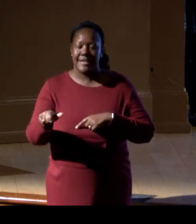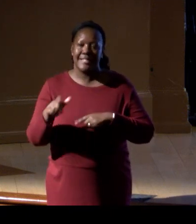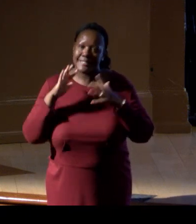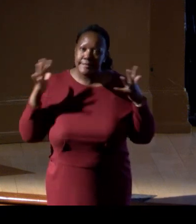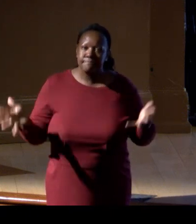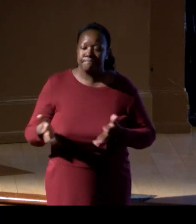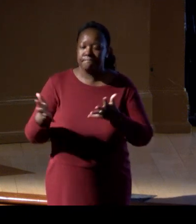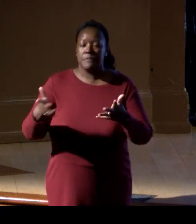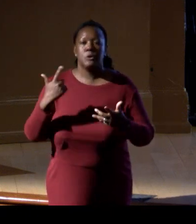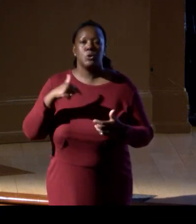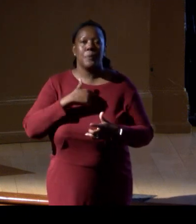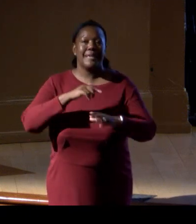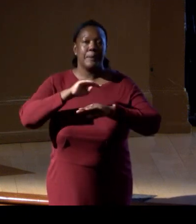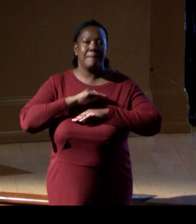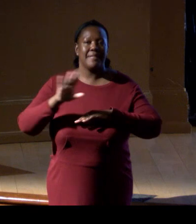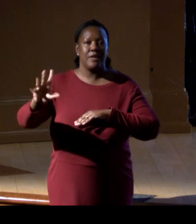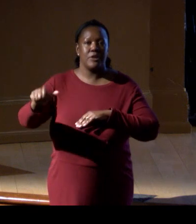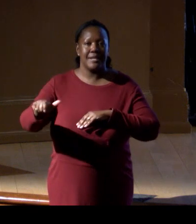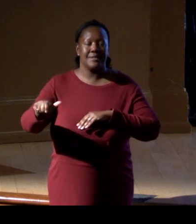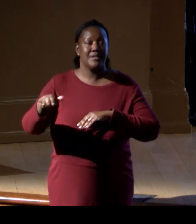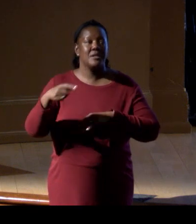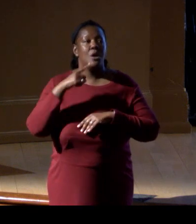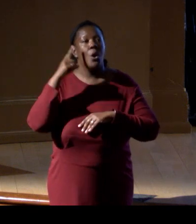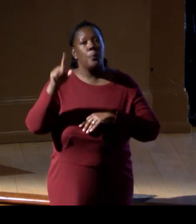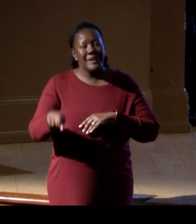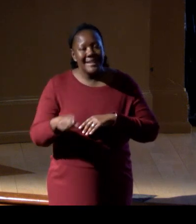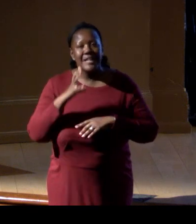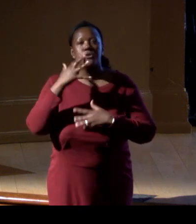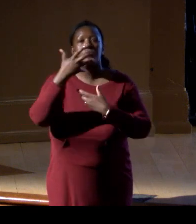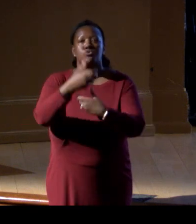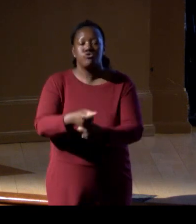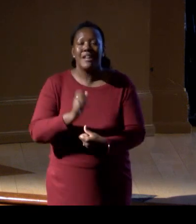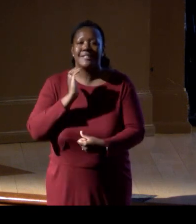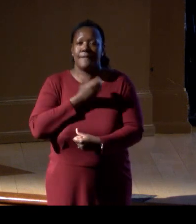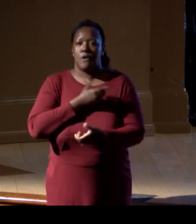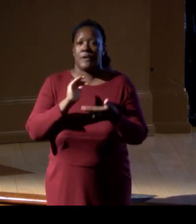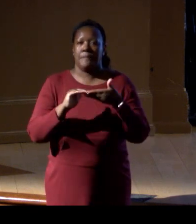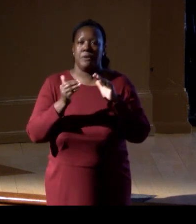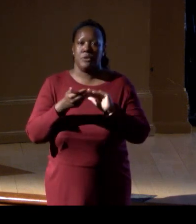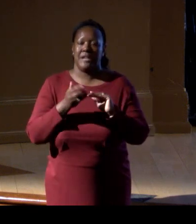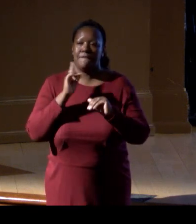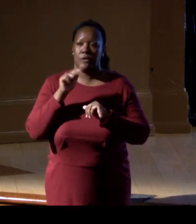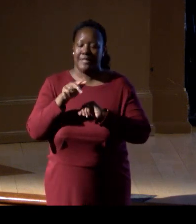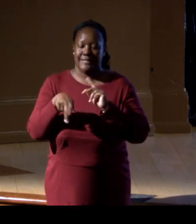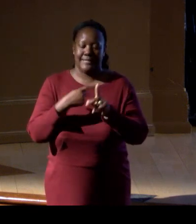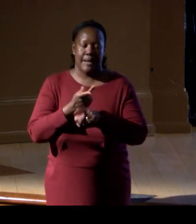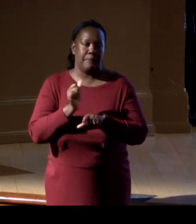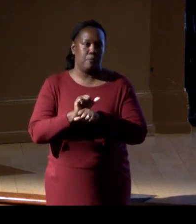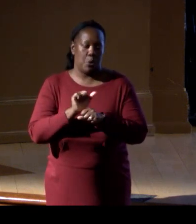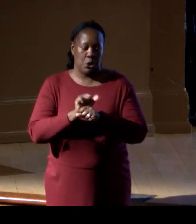to meet them. We need the trust of our communities as we're doing this type of work, and we need to make sure that we also remember